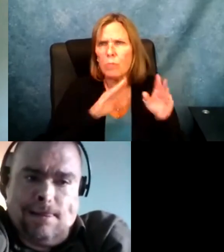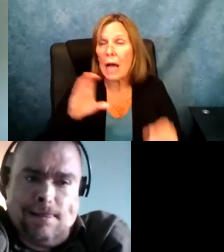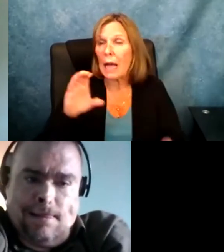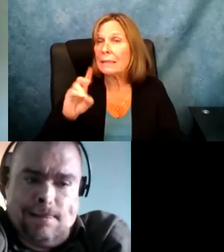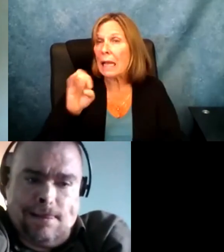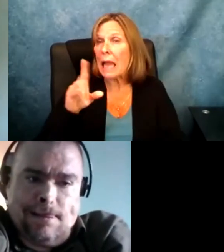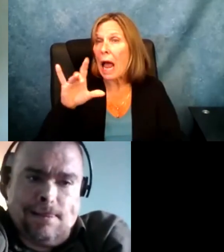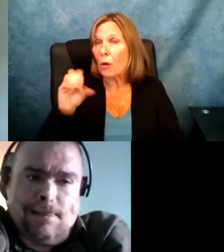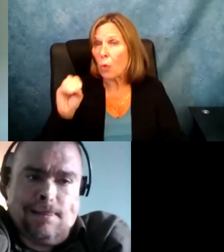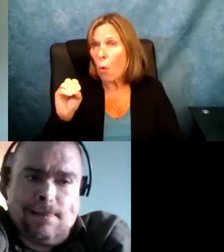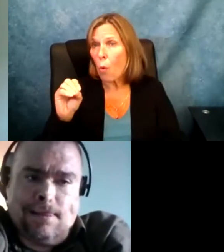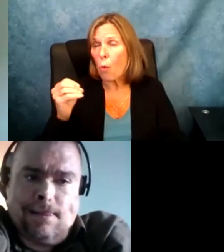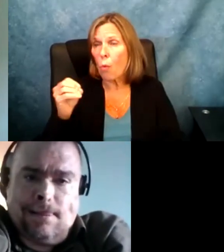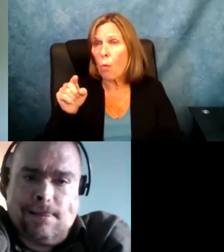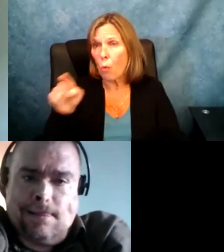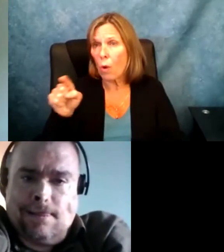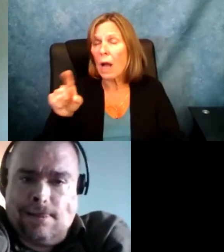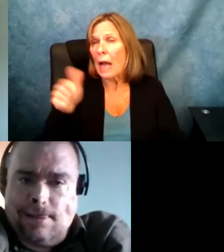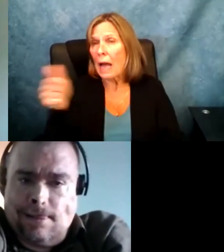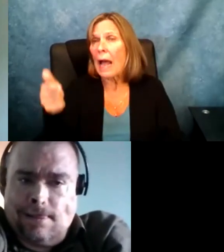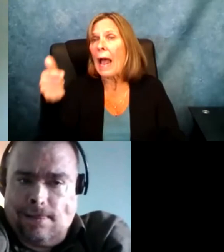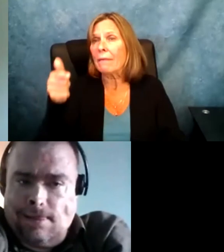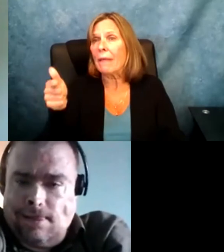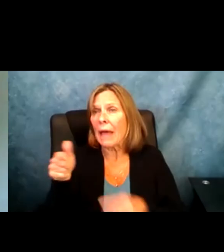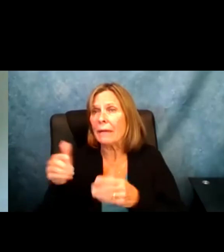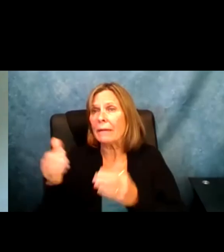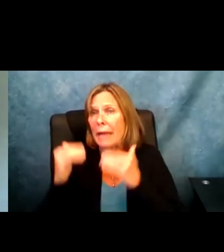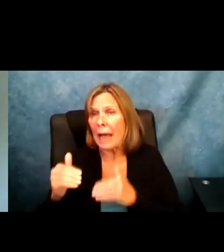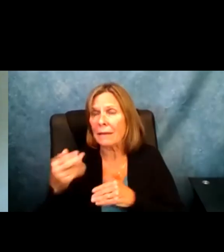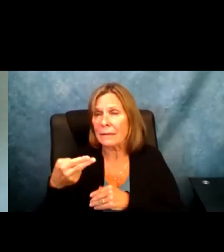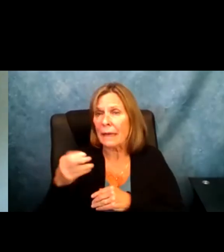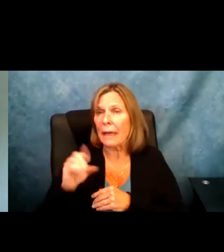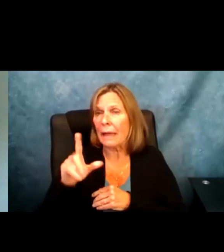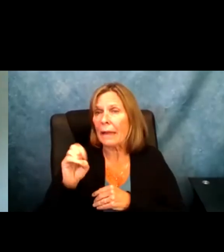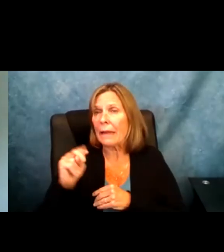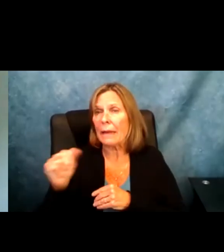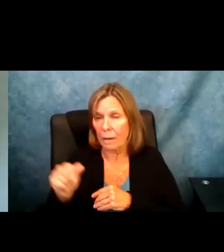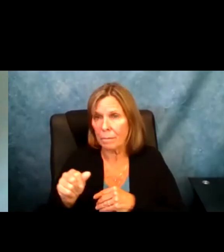frustrating. Yeah. Thank you, Susan. That's true. I saw two mends